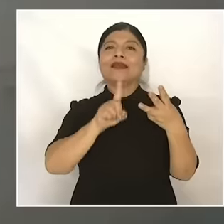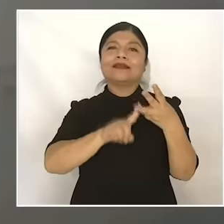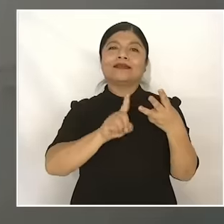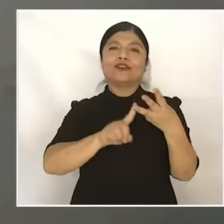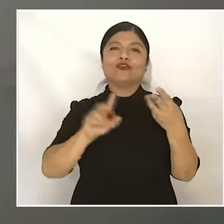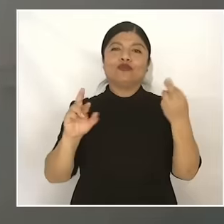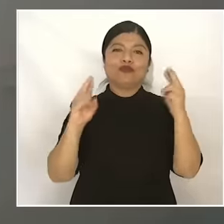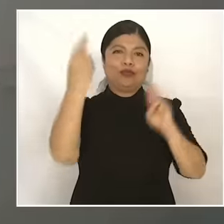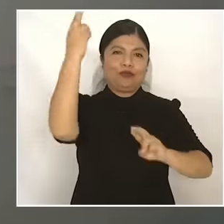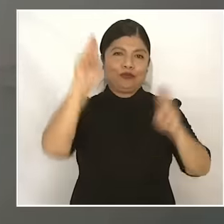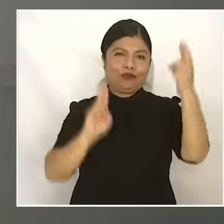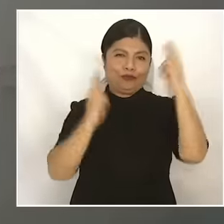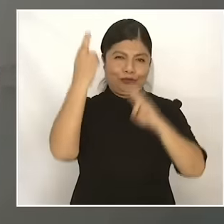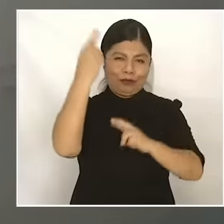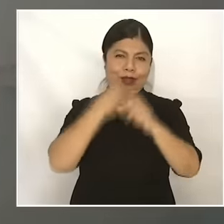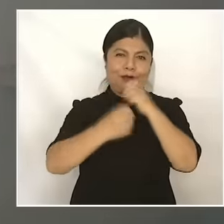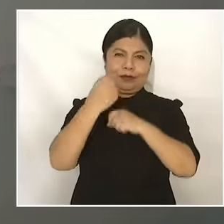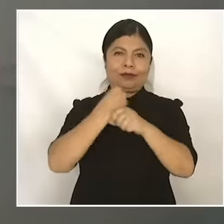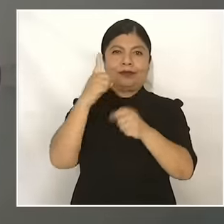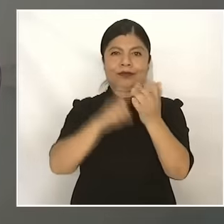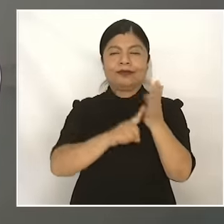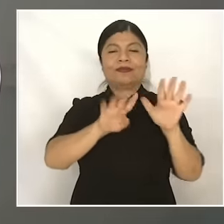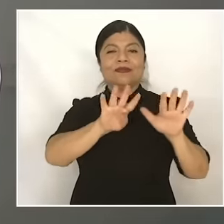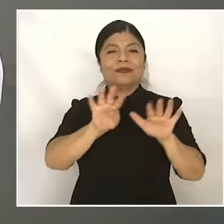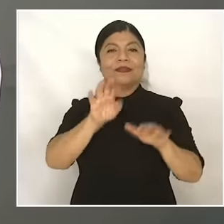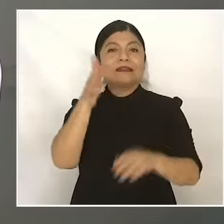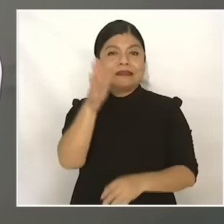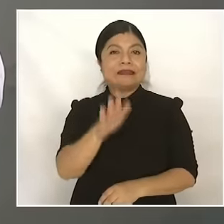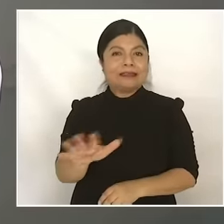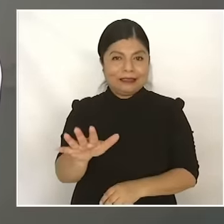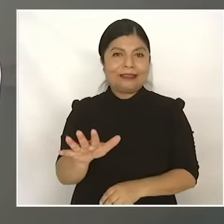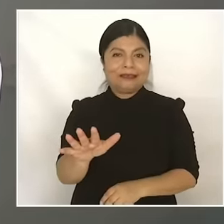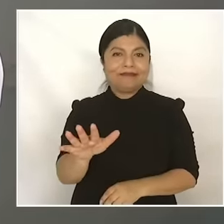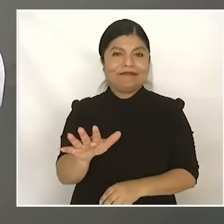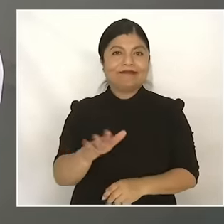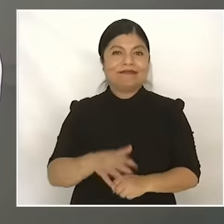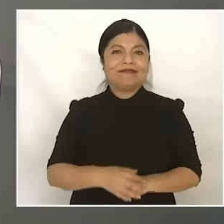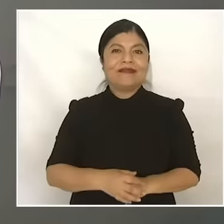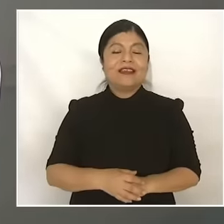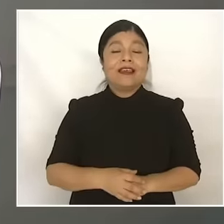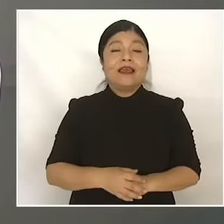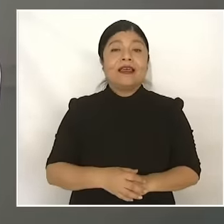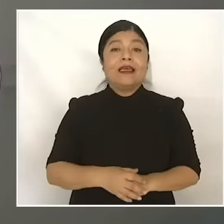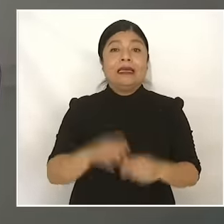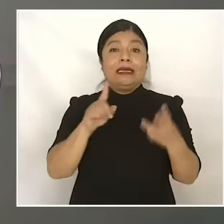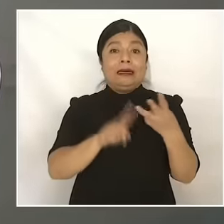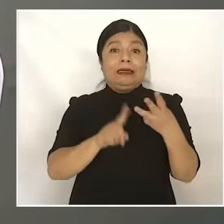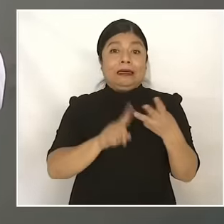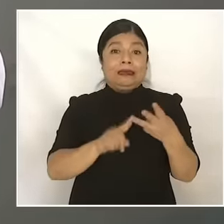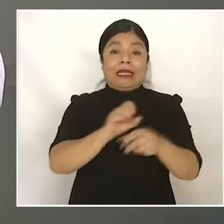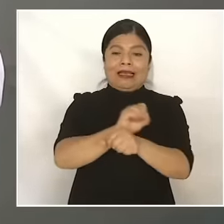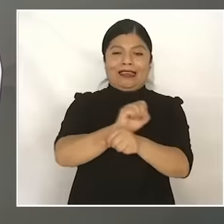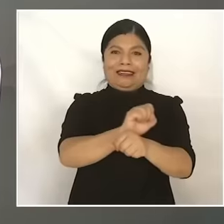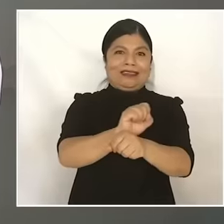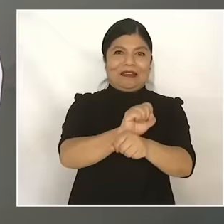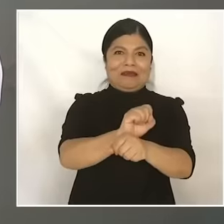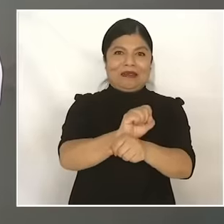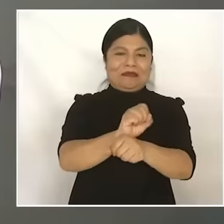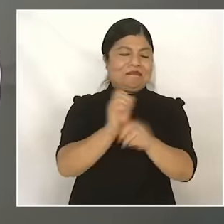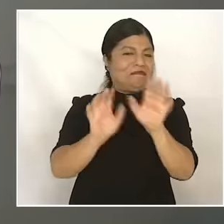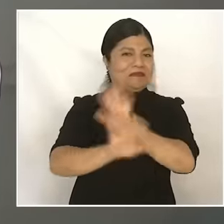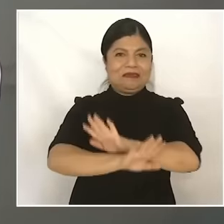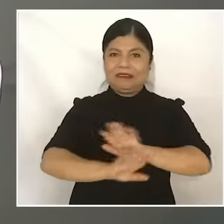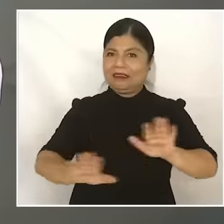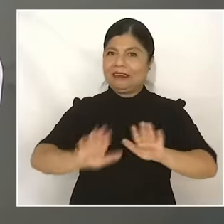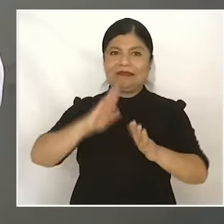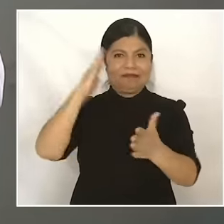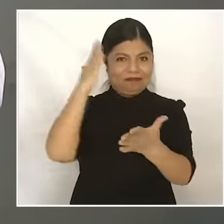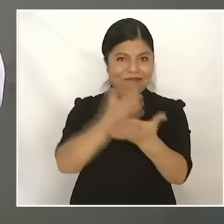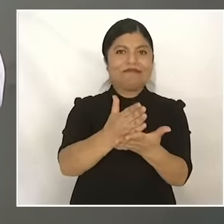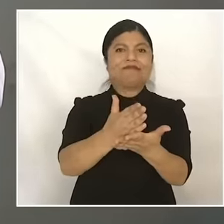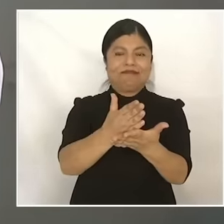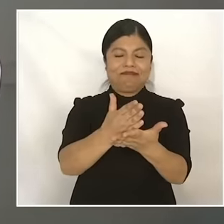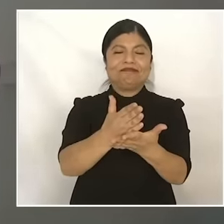1910 by the situation of oppression of slavery in which Porfirio Díaz had the people of Mexico,